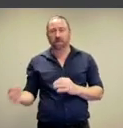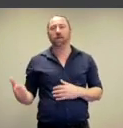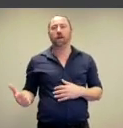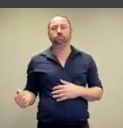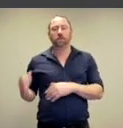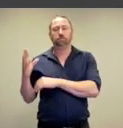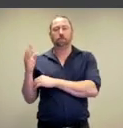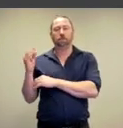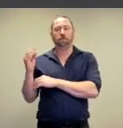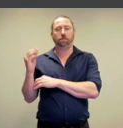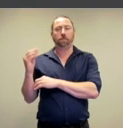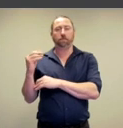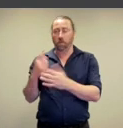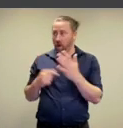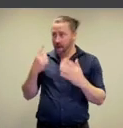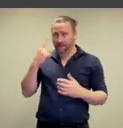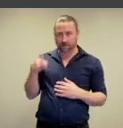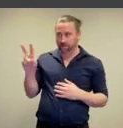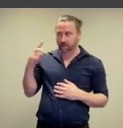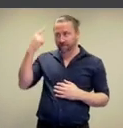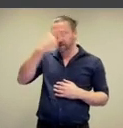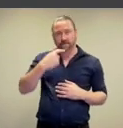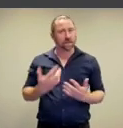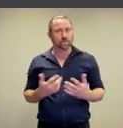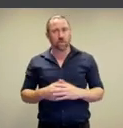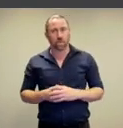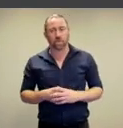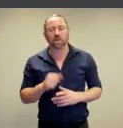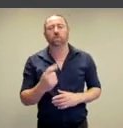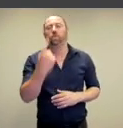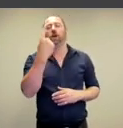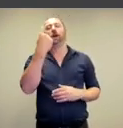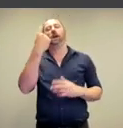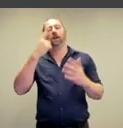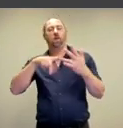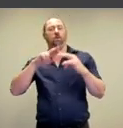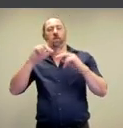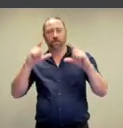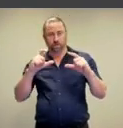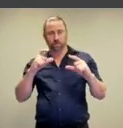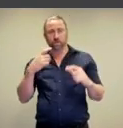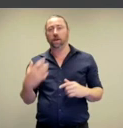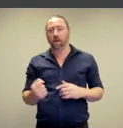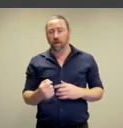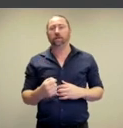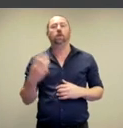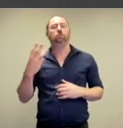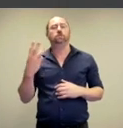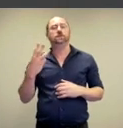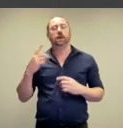shutter release cable to take the photograph.